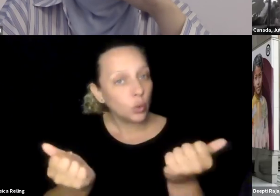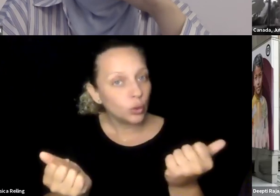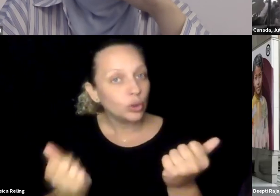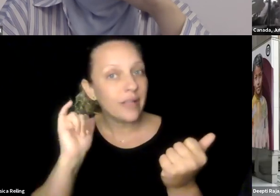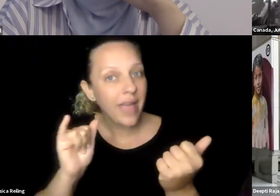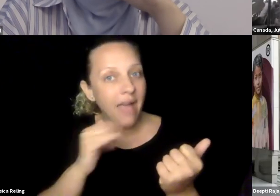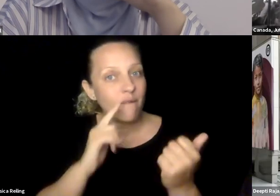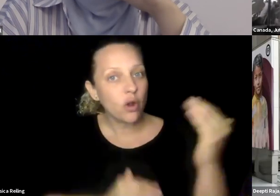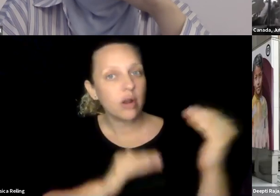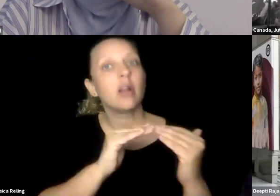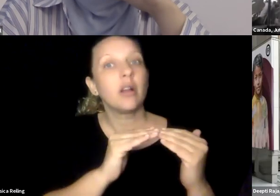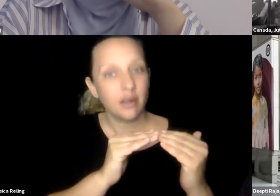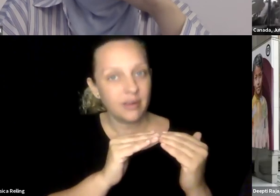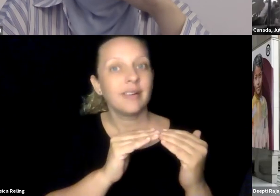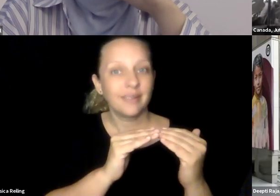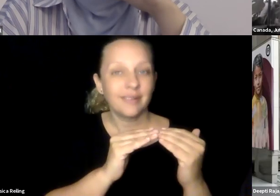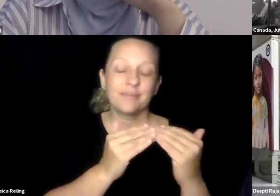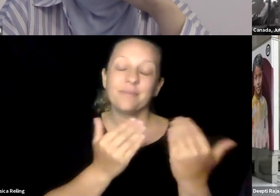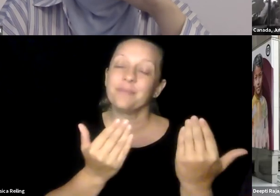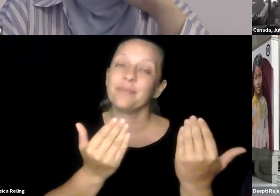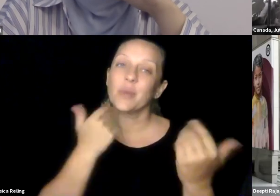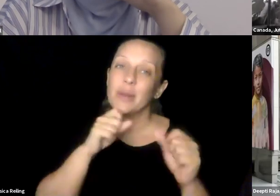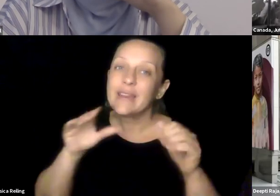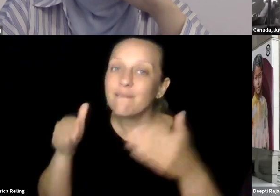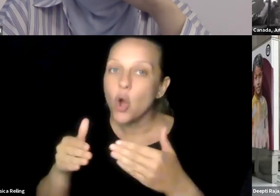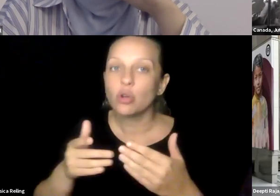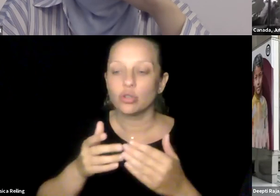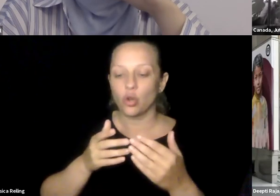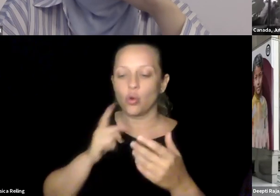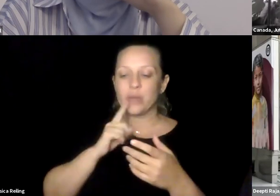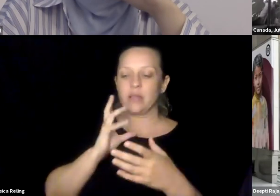quality learning at a systems level. But we find that solutions for